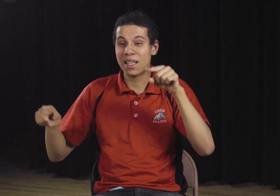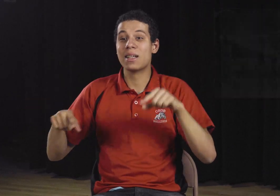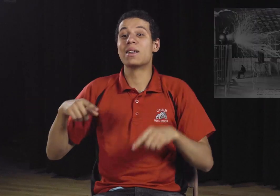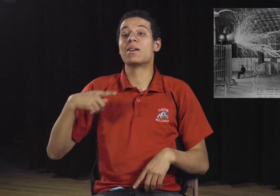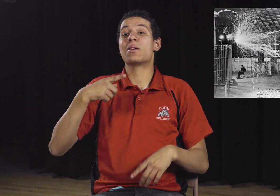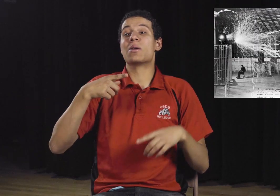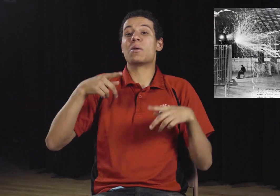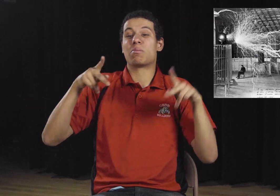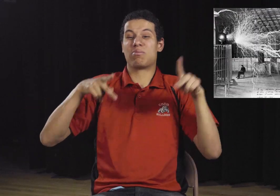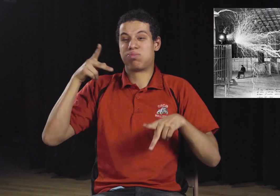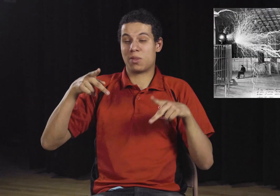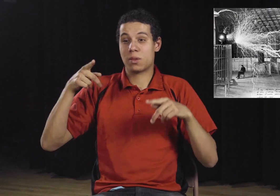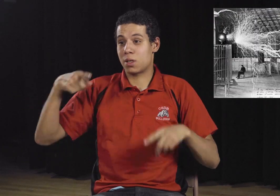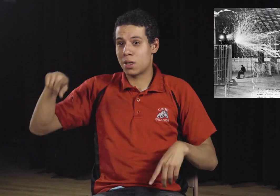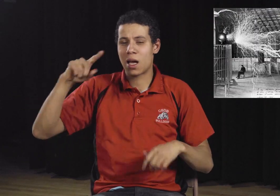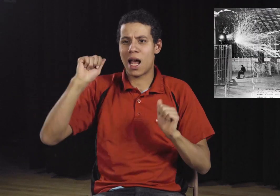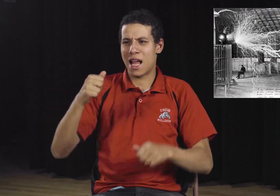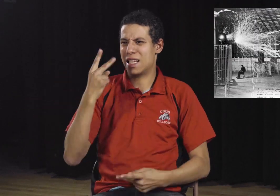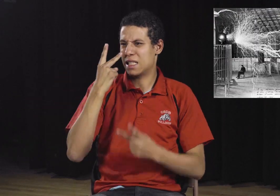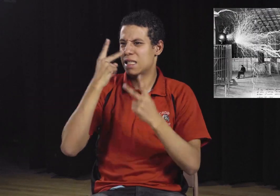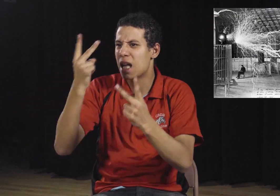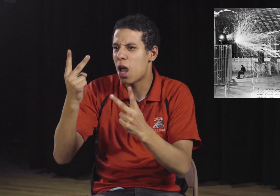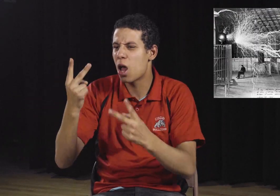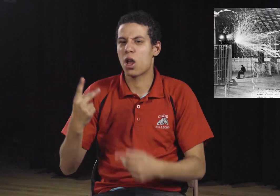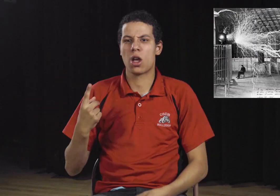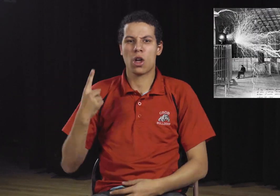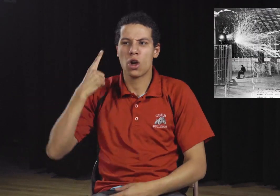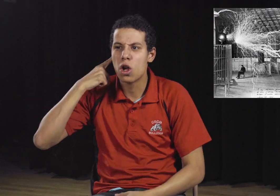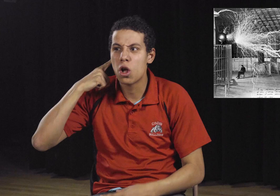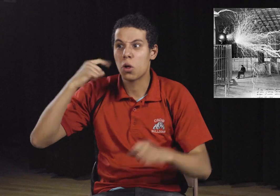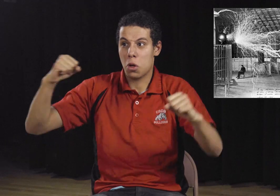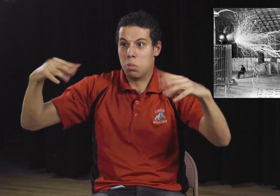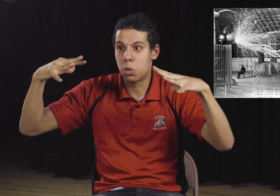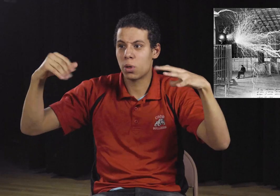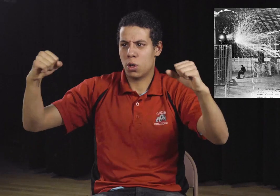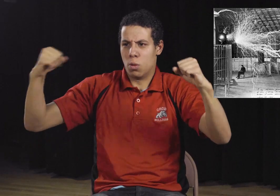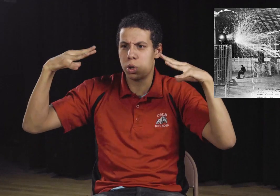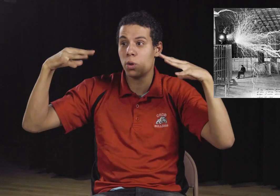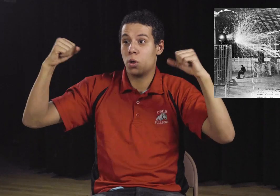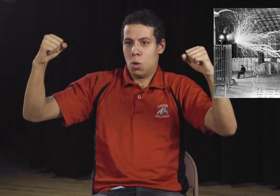man-made lightning sent into the sky that could be seen or heard for miles around.